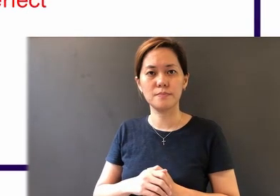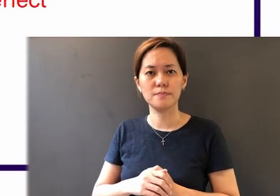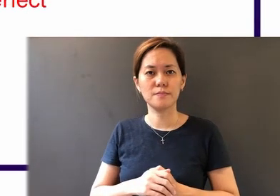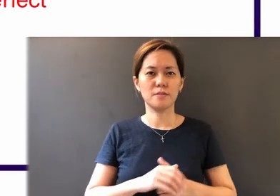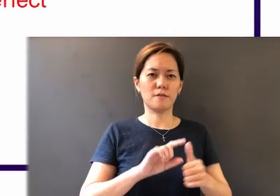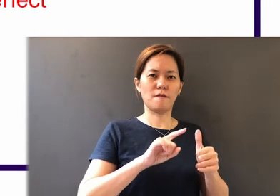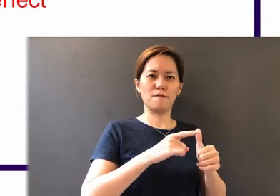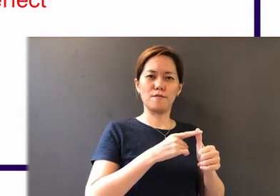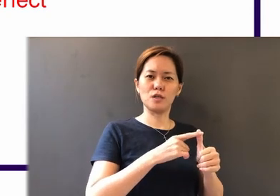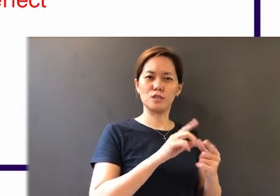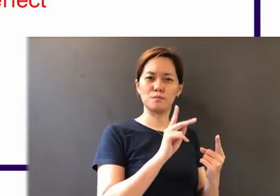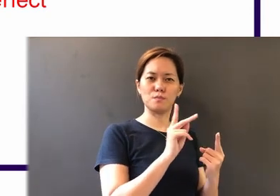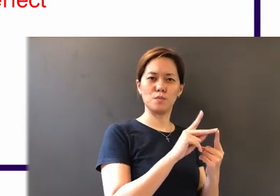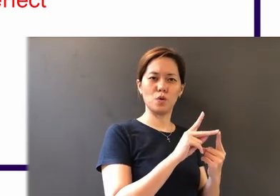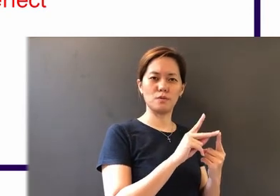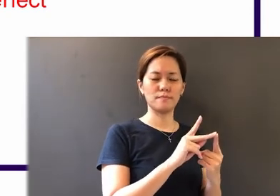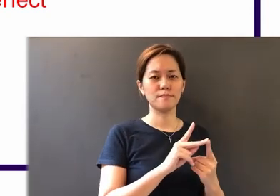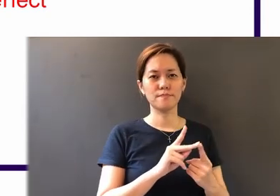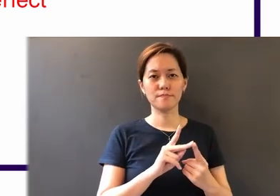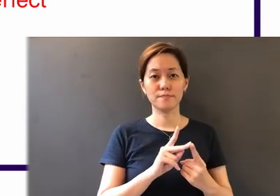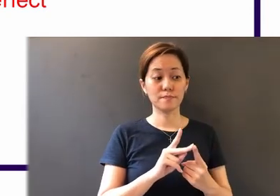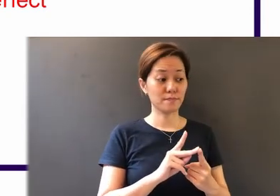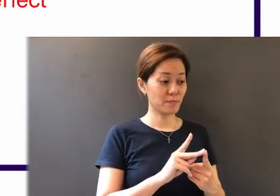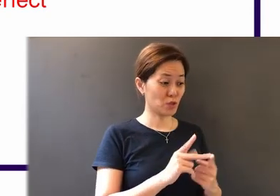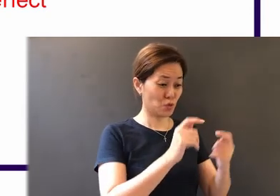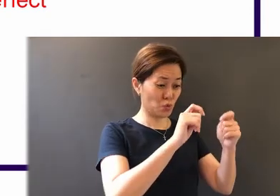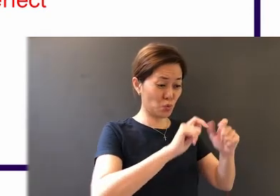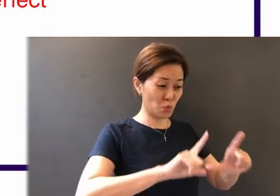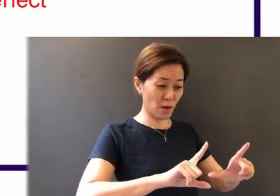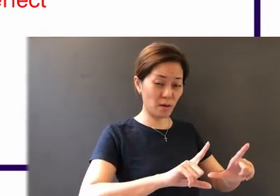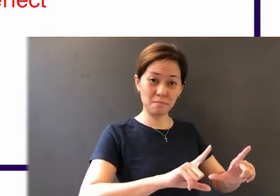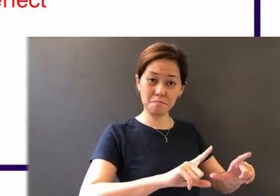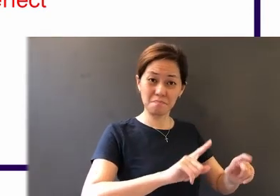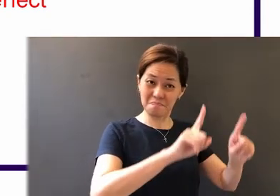The first point: Real faith rejoices in trials.